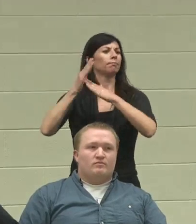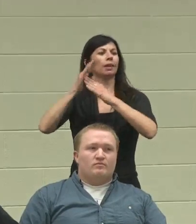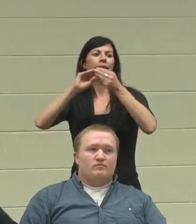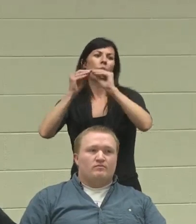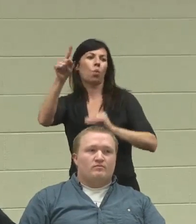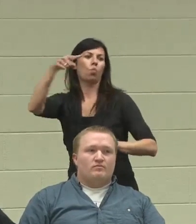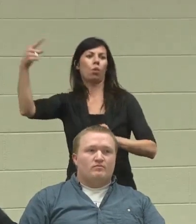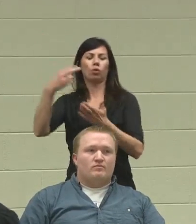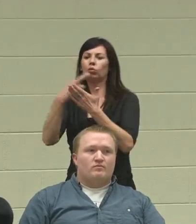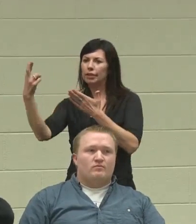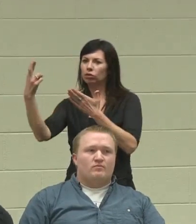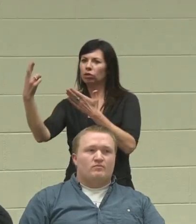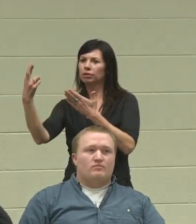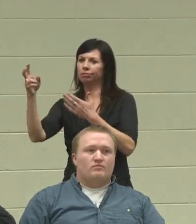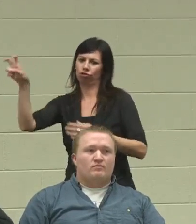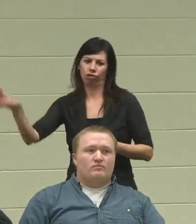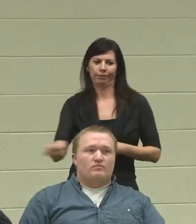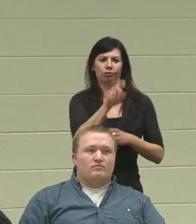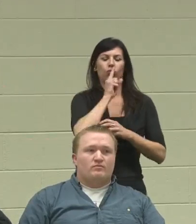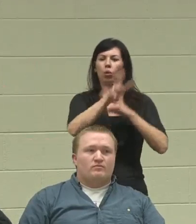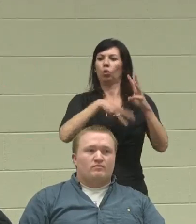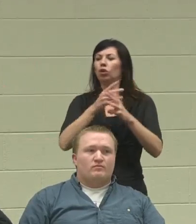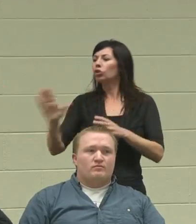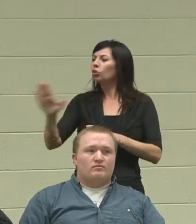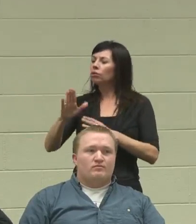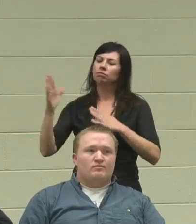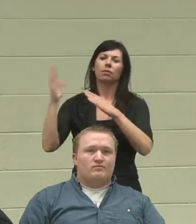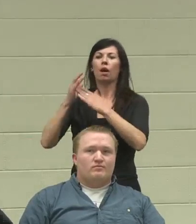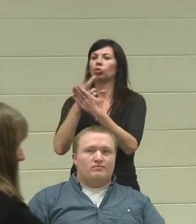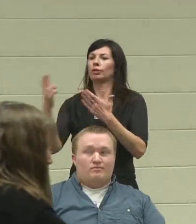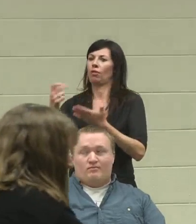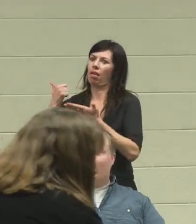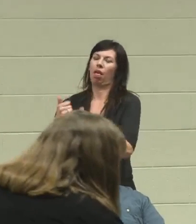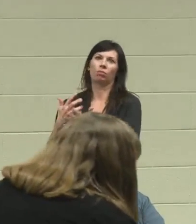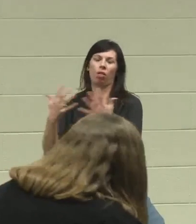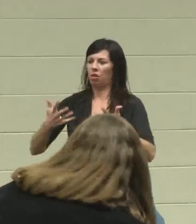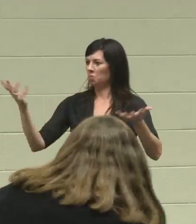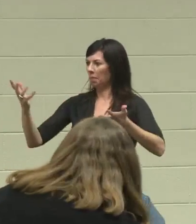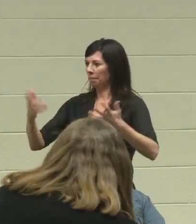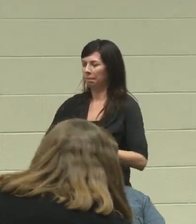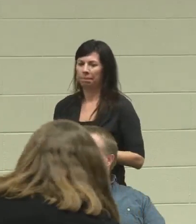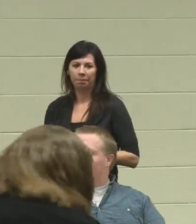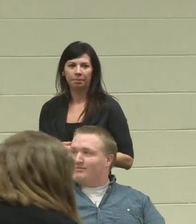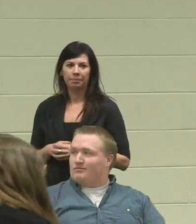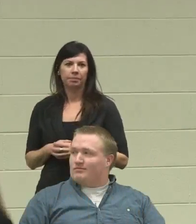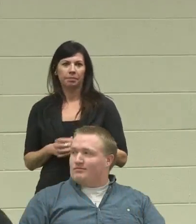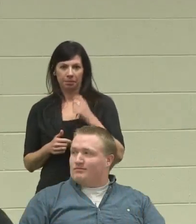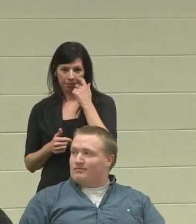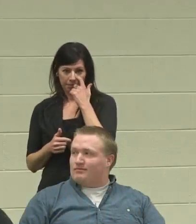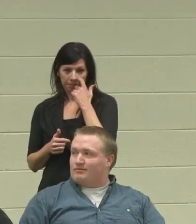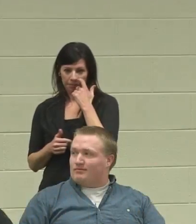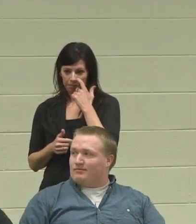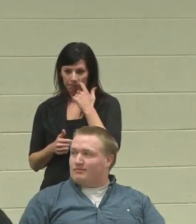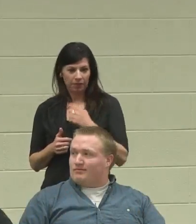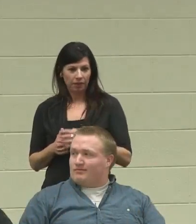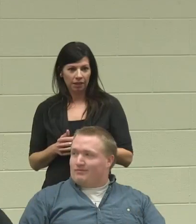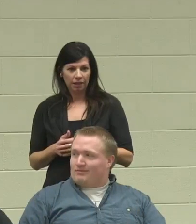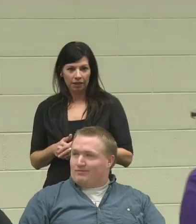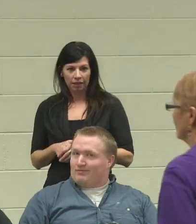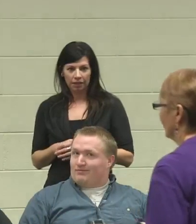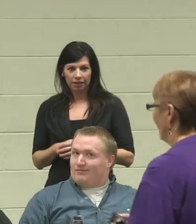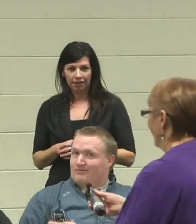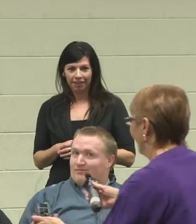were transitioning into the adult world?